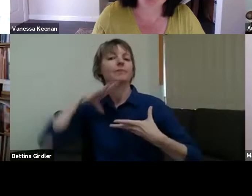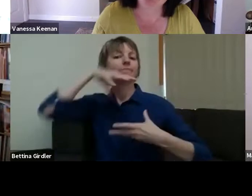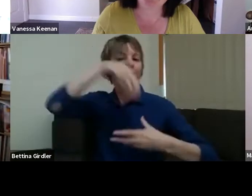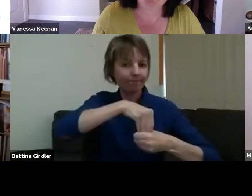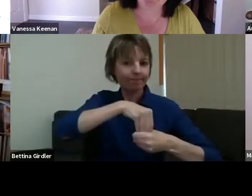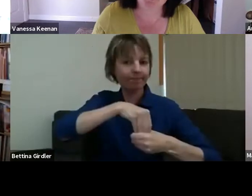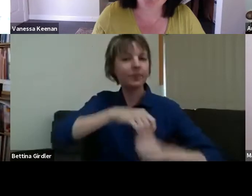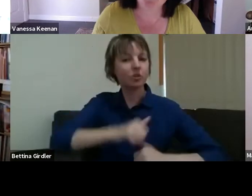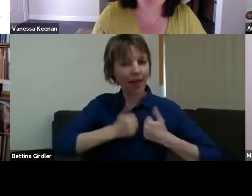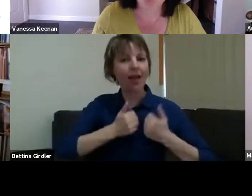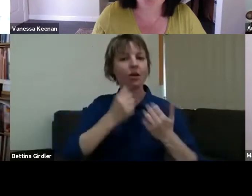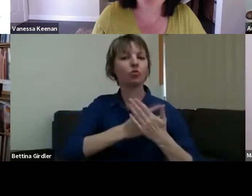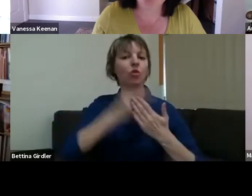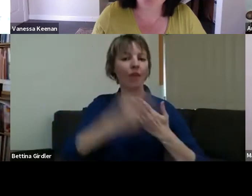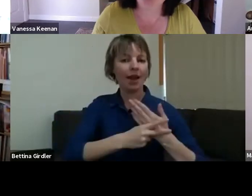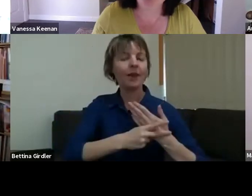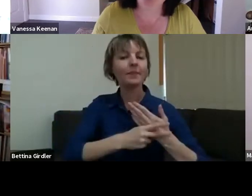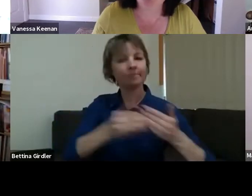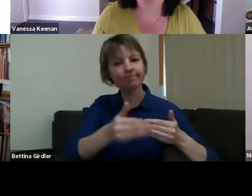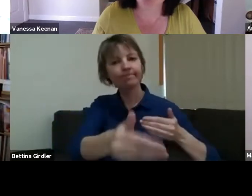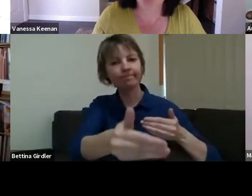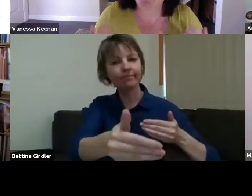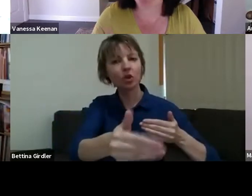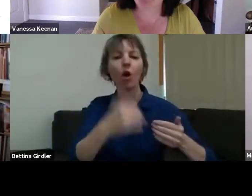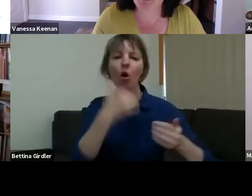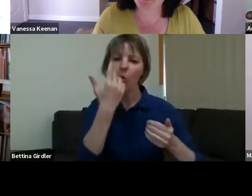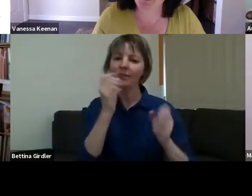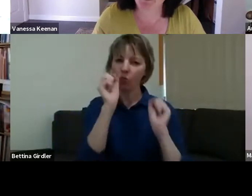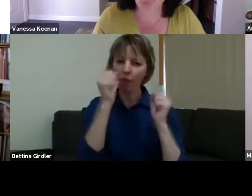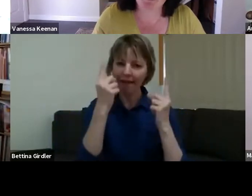always been so conscious of not just coming in. I know that there's one